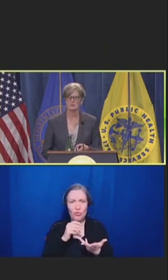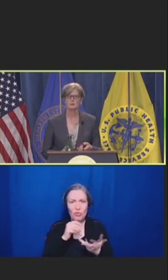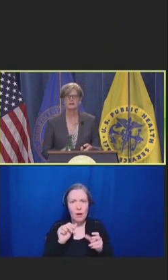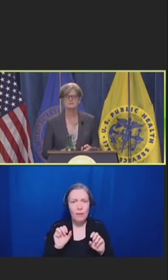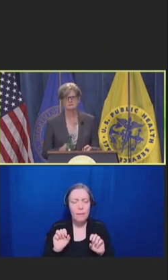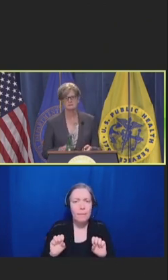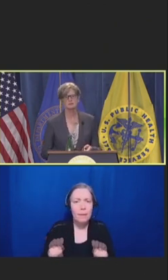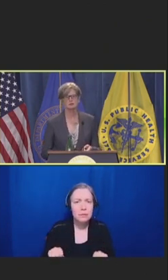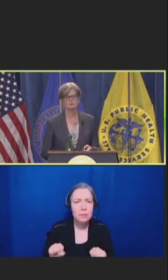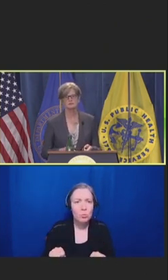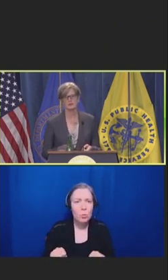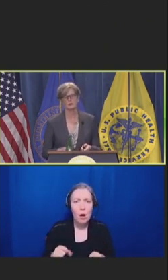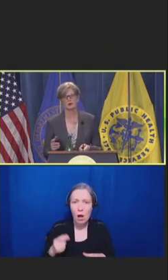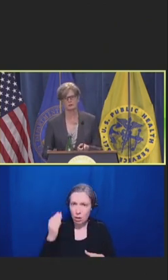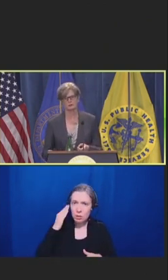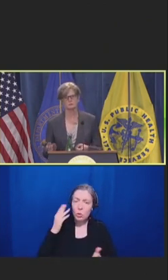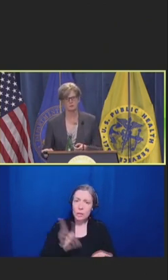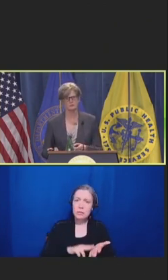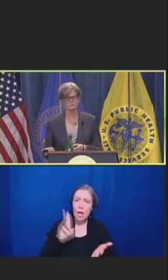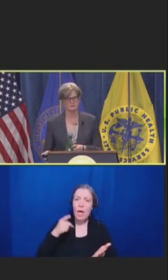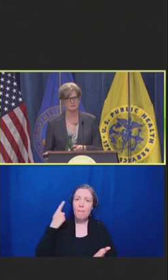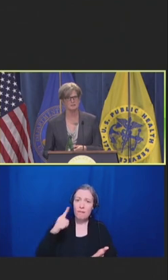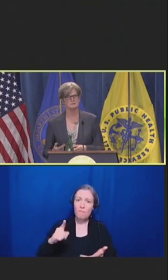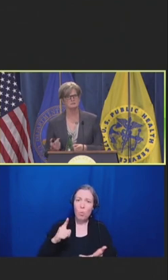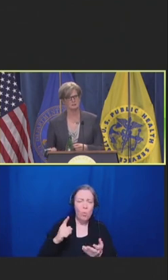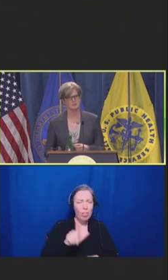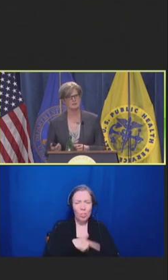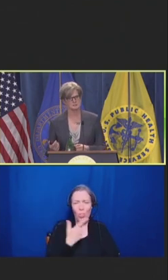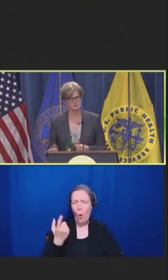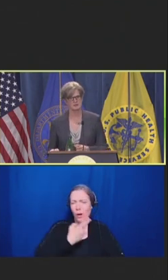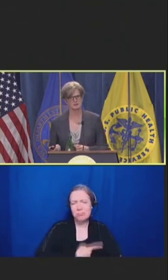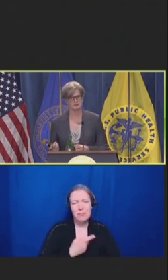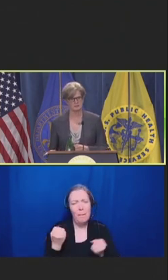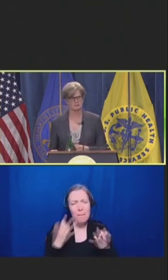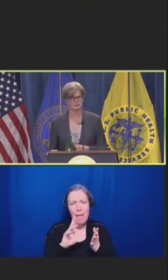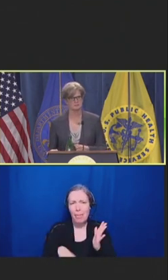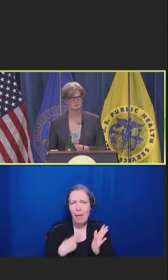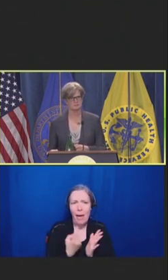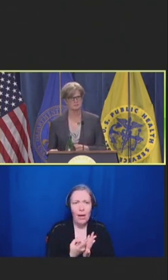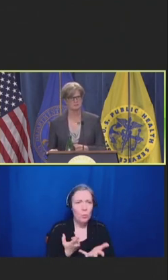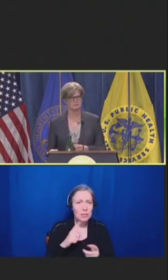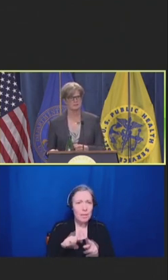What I didn't know was how hard it was going to be to get my patients the care they need."